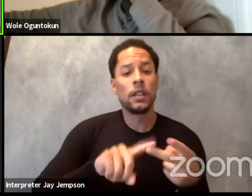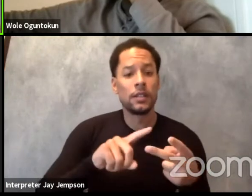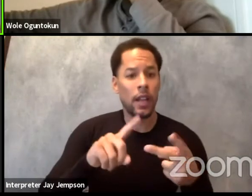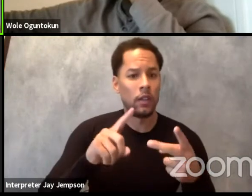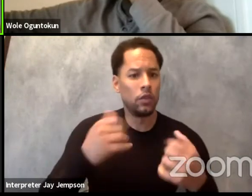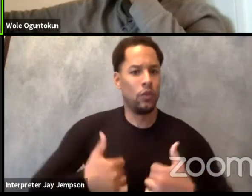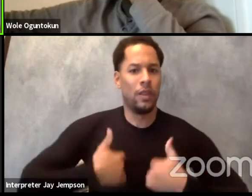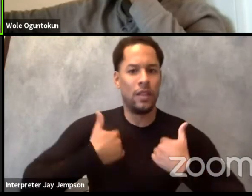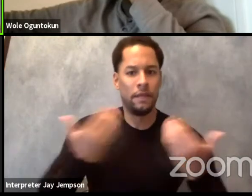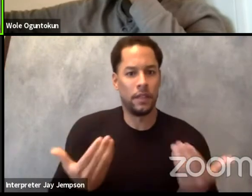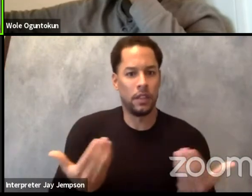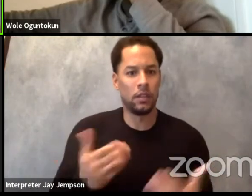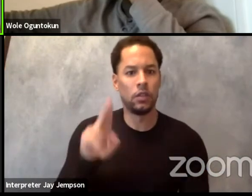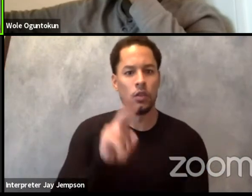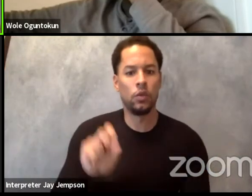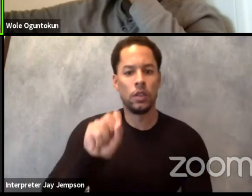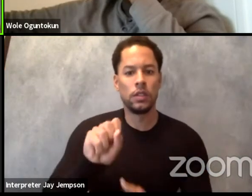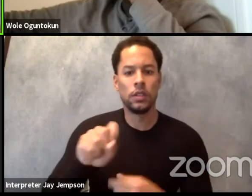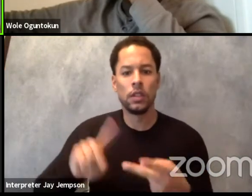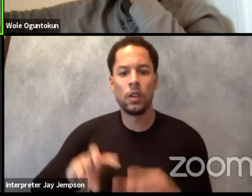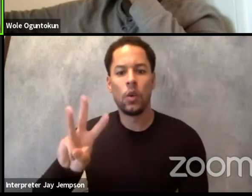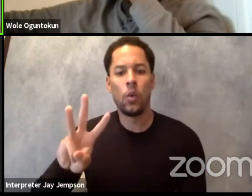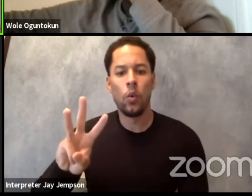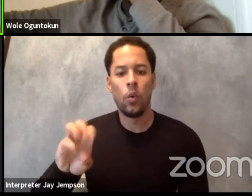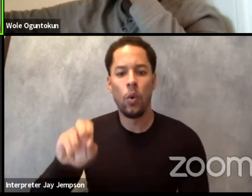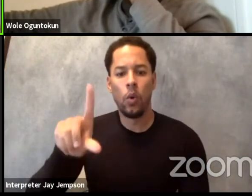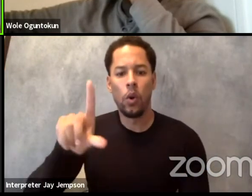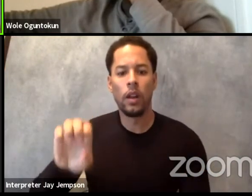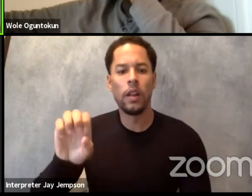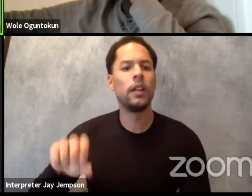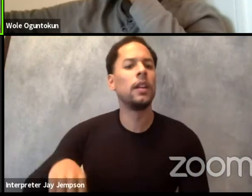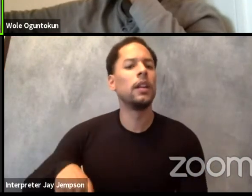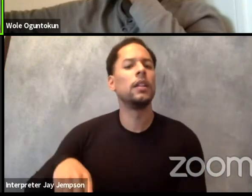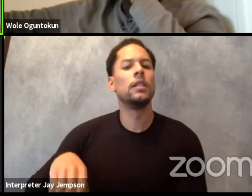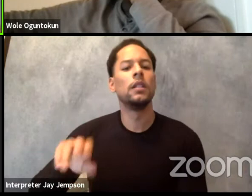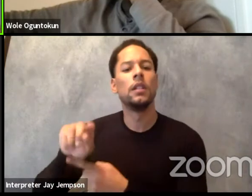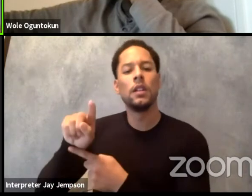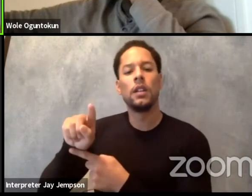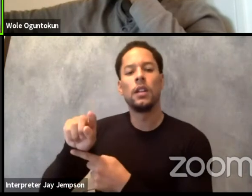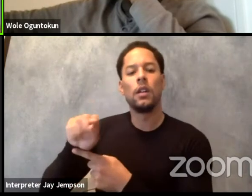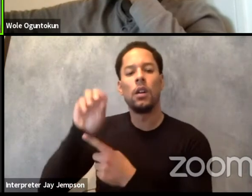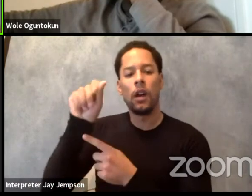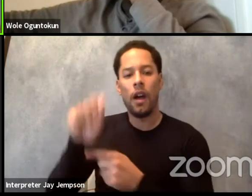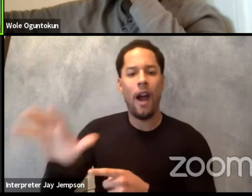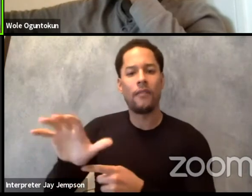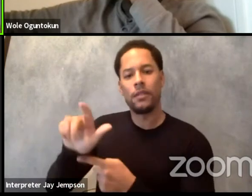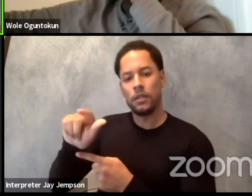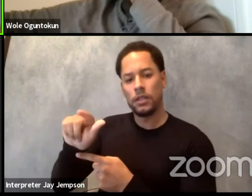Lloyd is in Zimbabwe. Oga Wole has worked in Nigeria and some other places in the world.